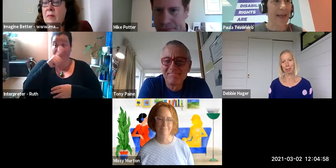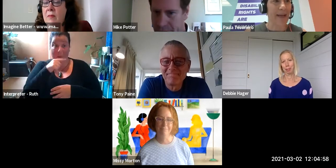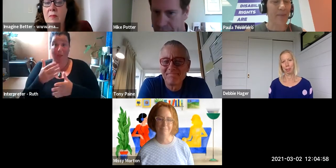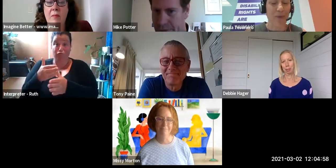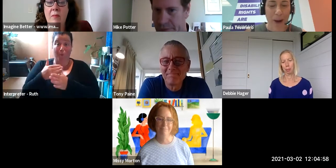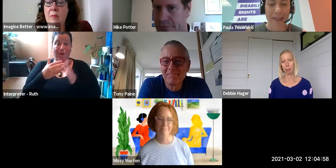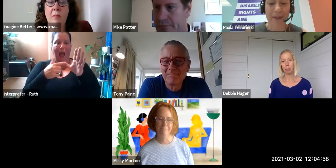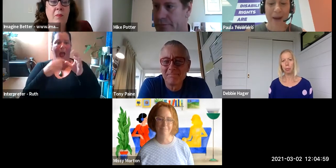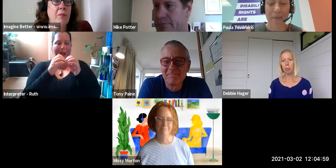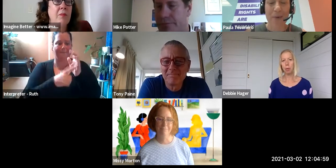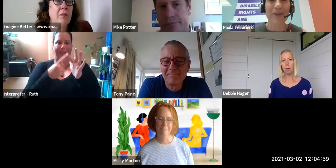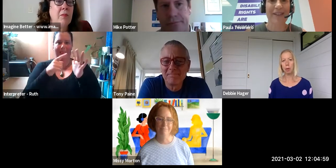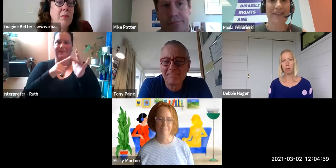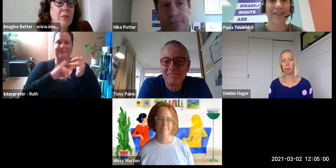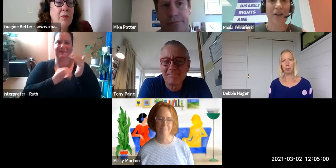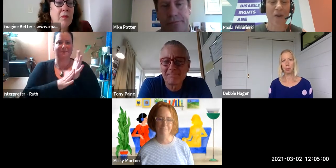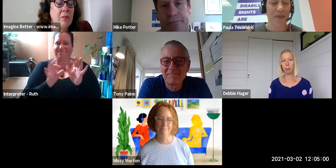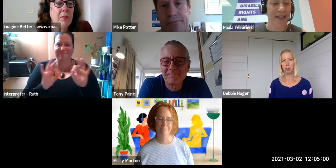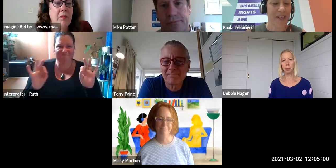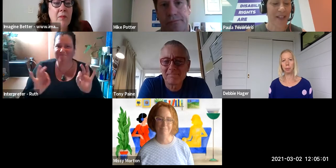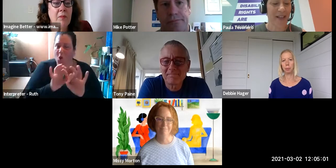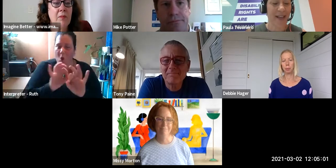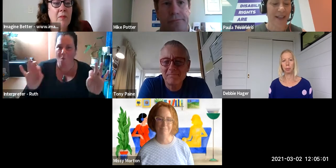me and reminded me of how important this conversation is.